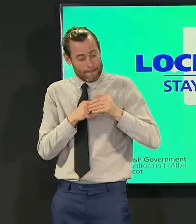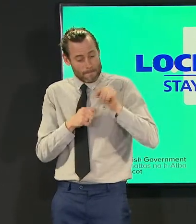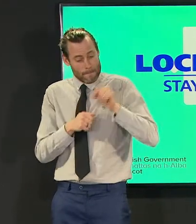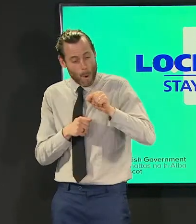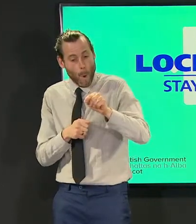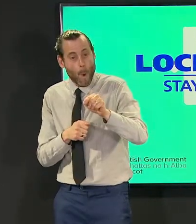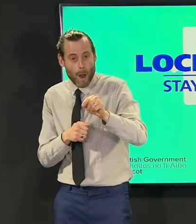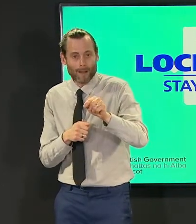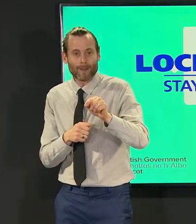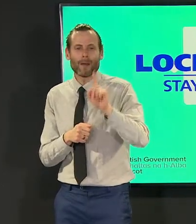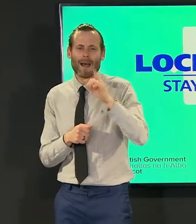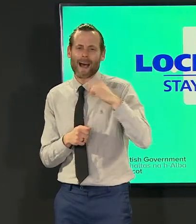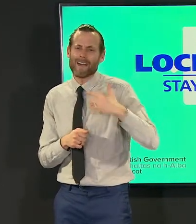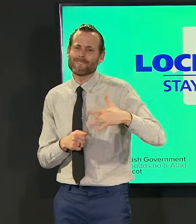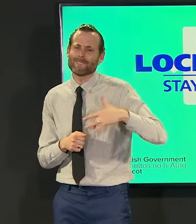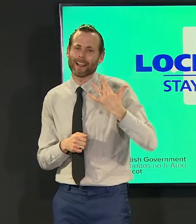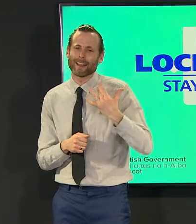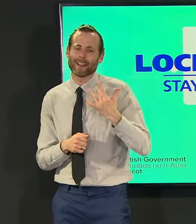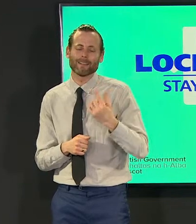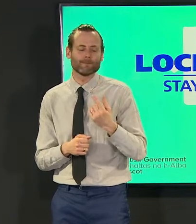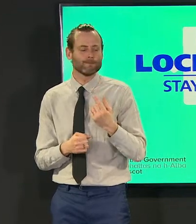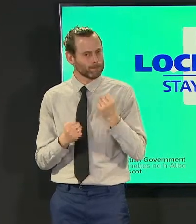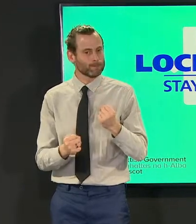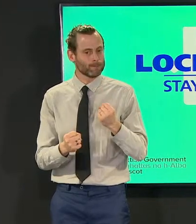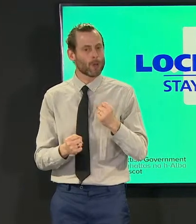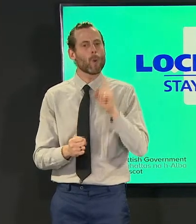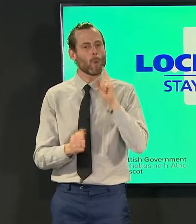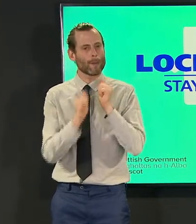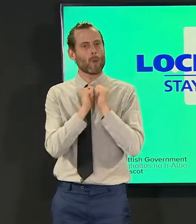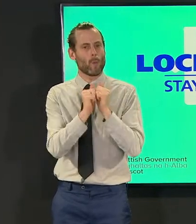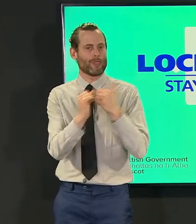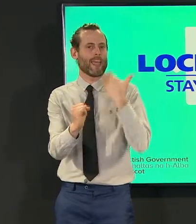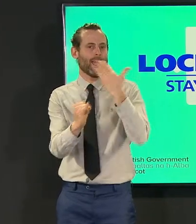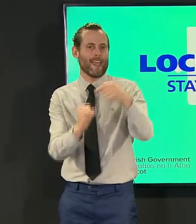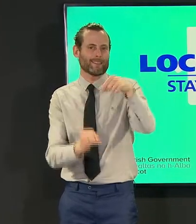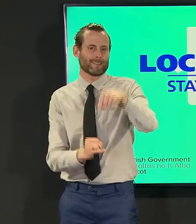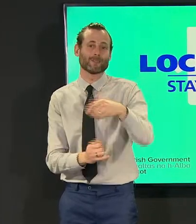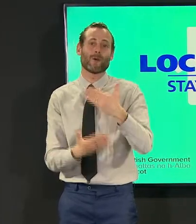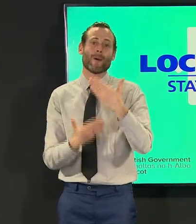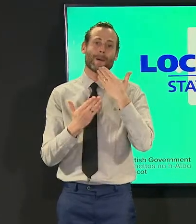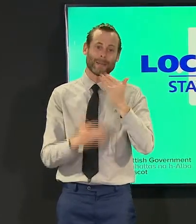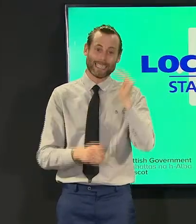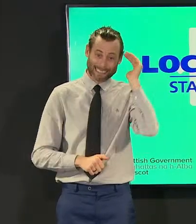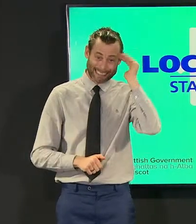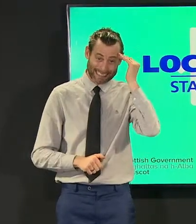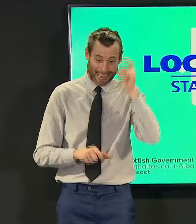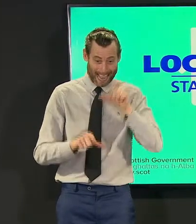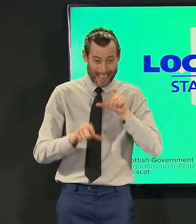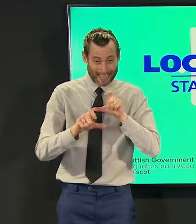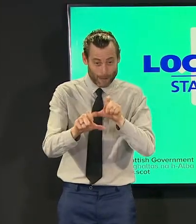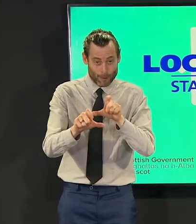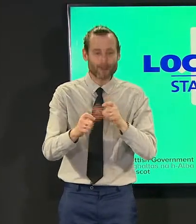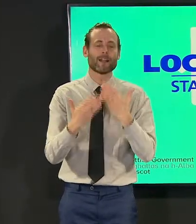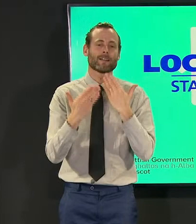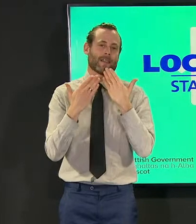really do believe that will be worth it so please stick with it thank you very much for doing it